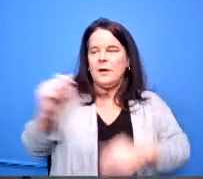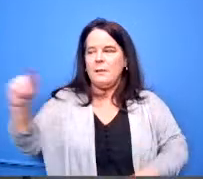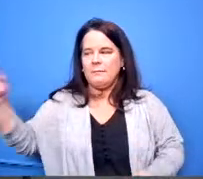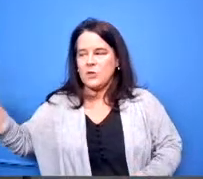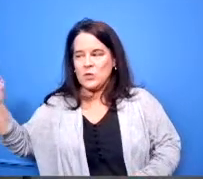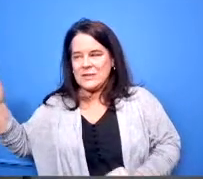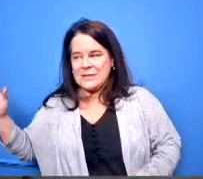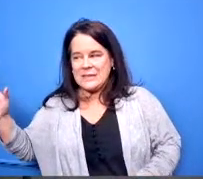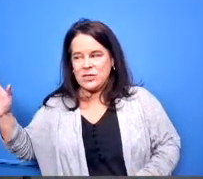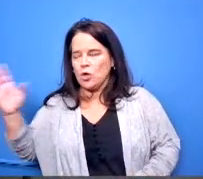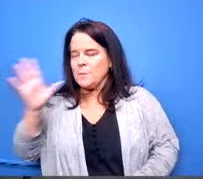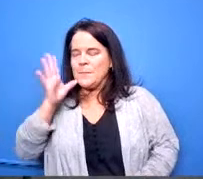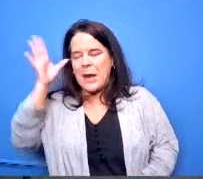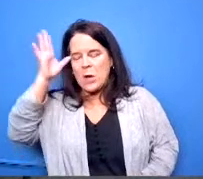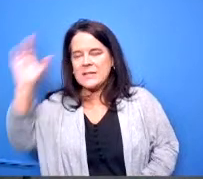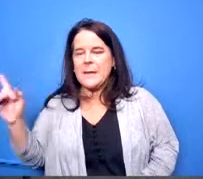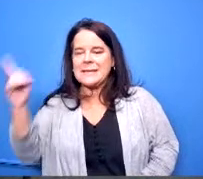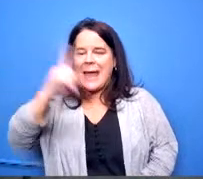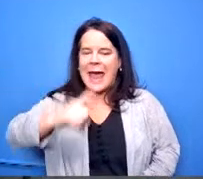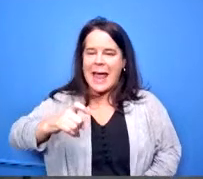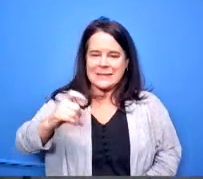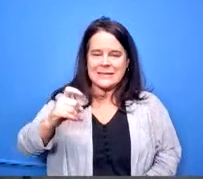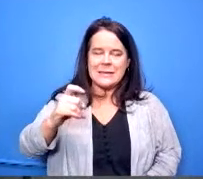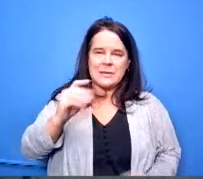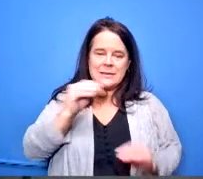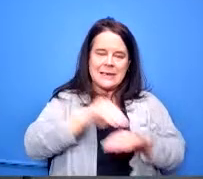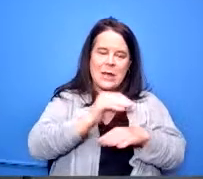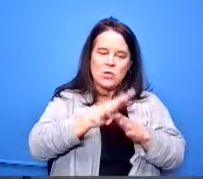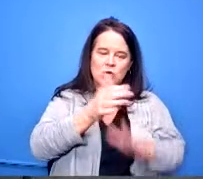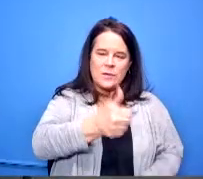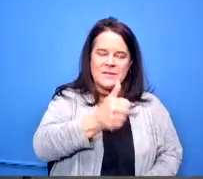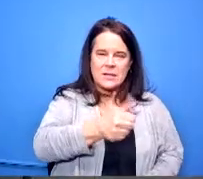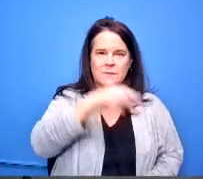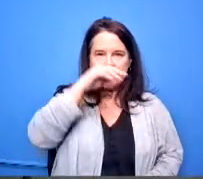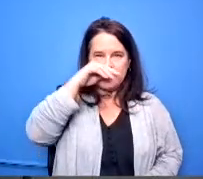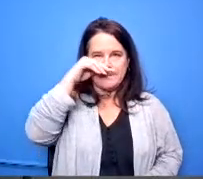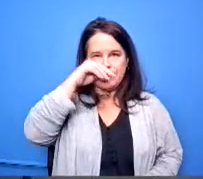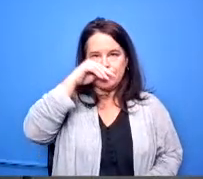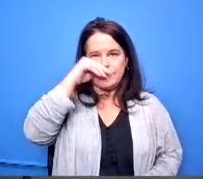but they advertise in the buildings too but we'll get something put together and get it out both to